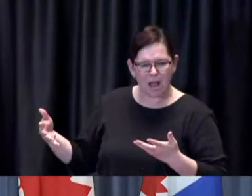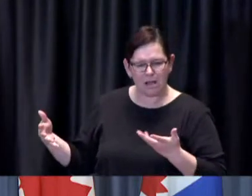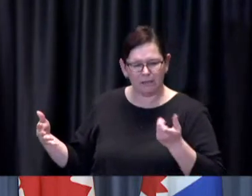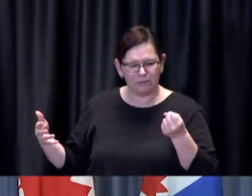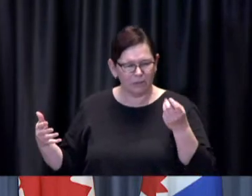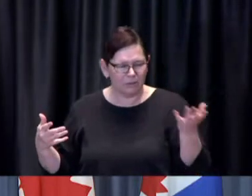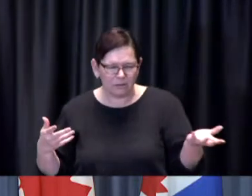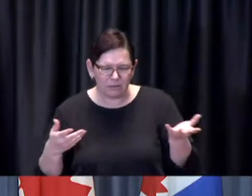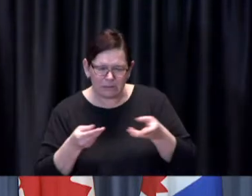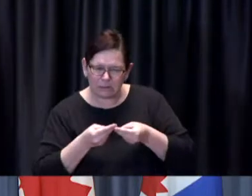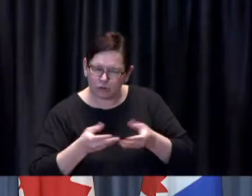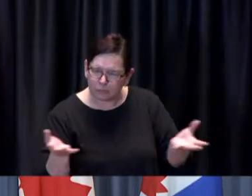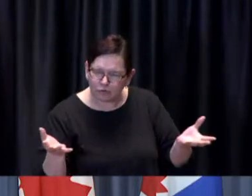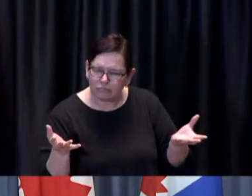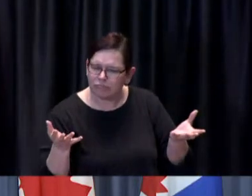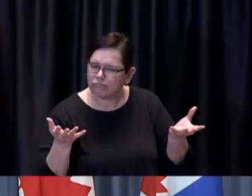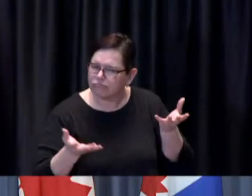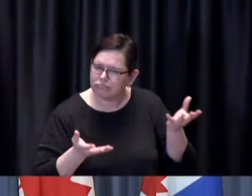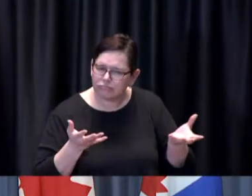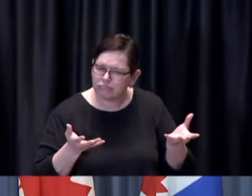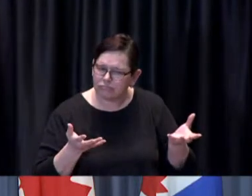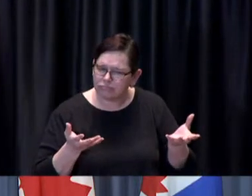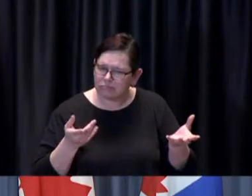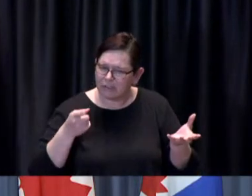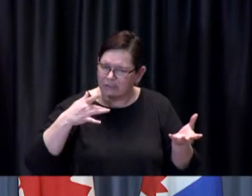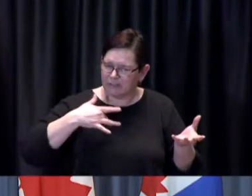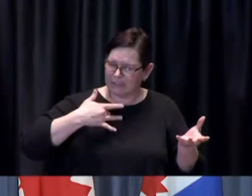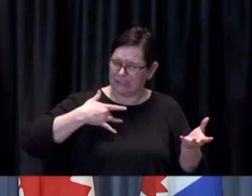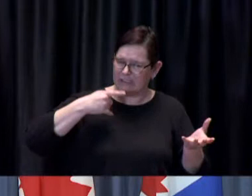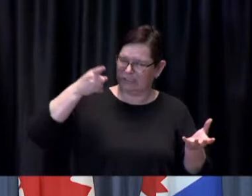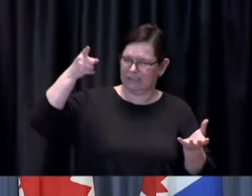qualifications rather than just sort of waiting for a set period of time and then lowering it by